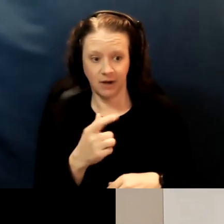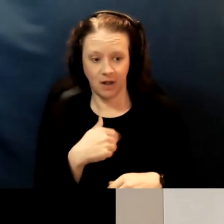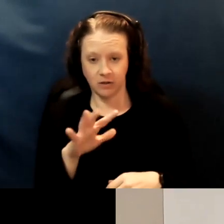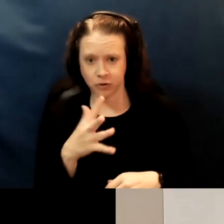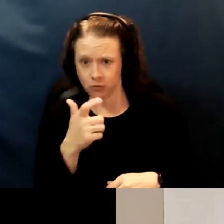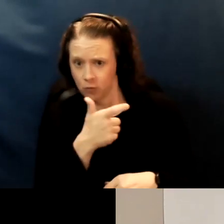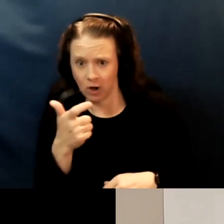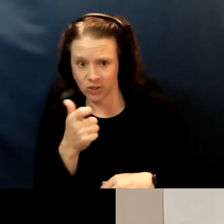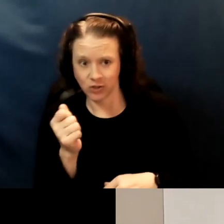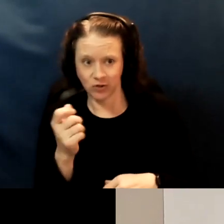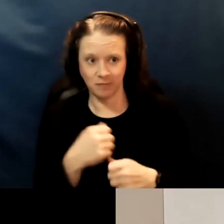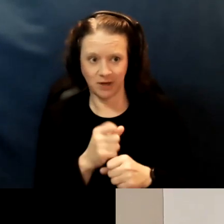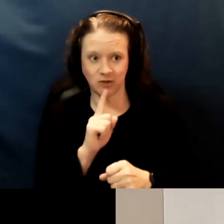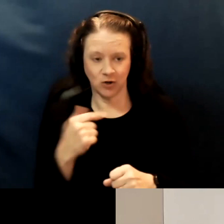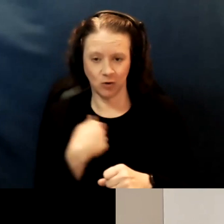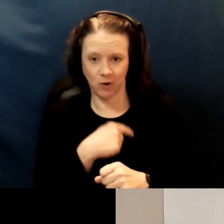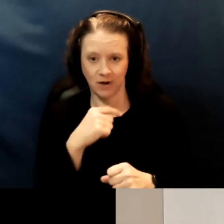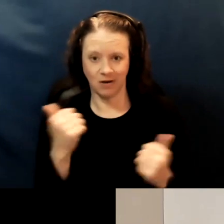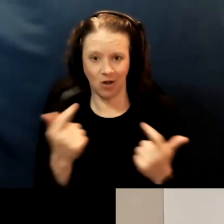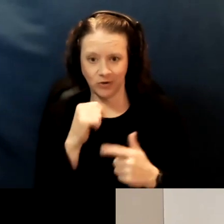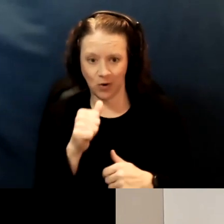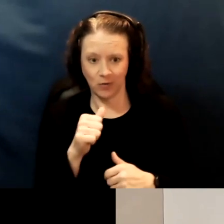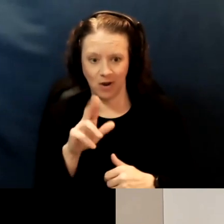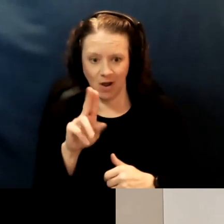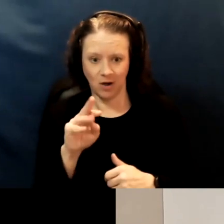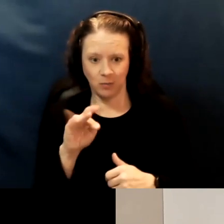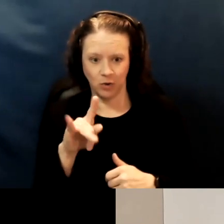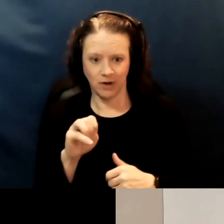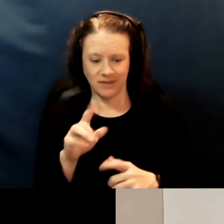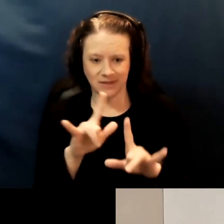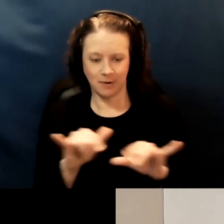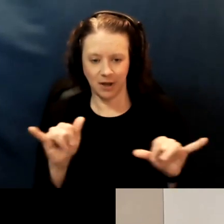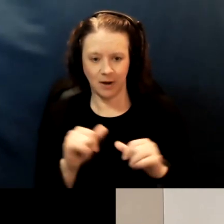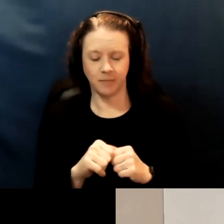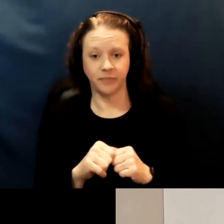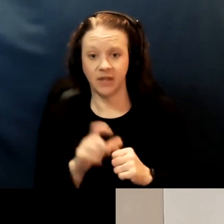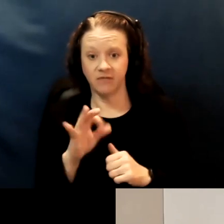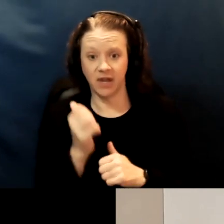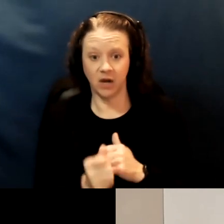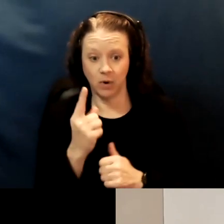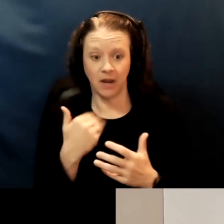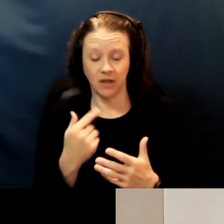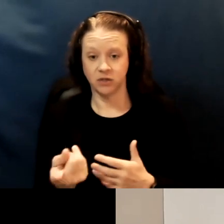to make sure that we don't all unmute at the same time. So if anybody has a question, let us know.